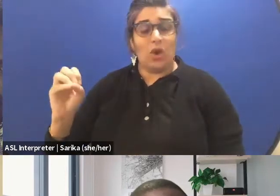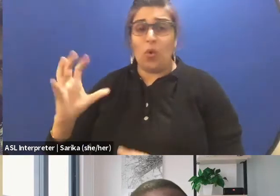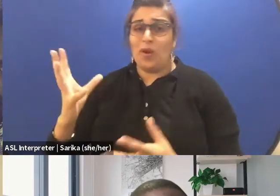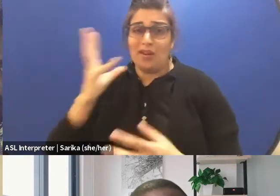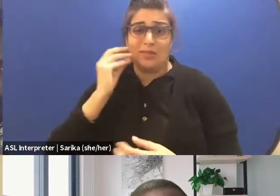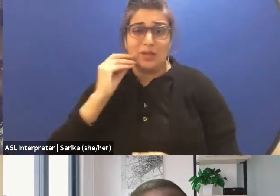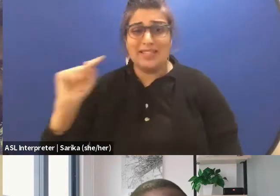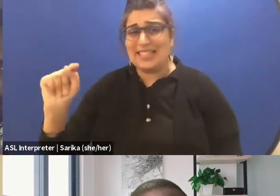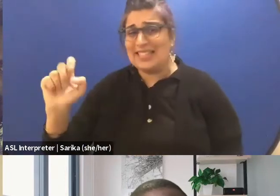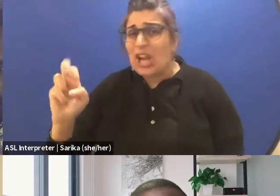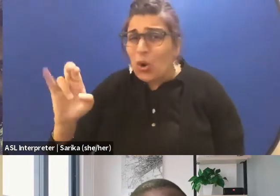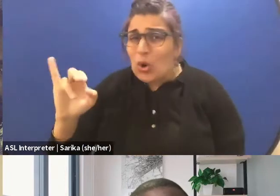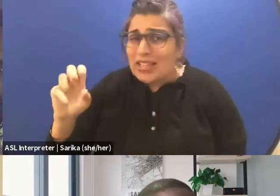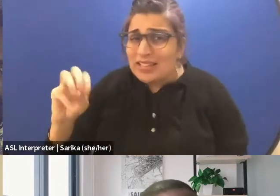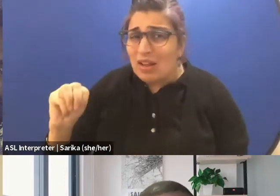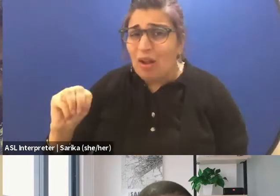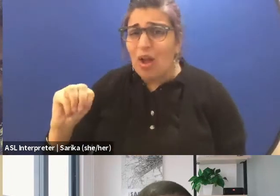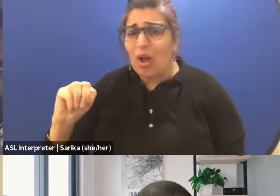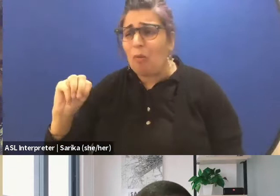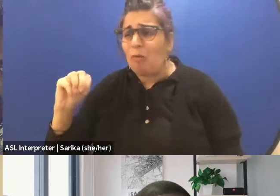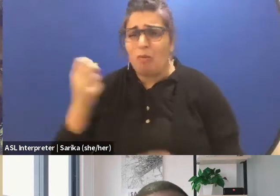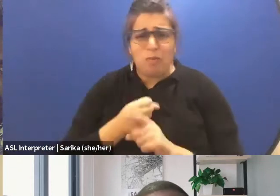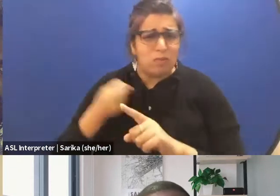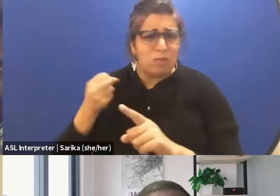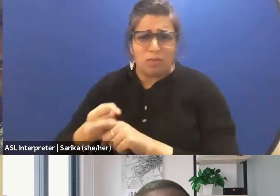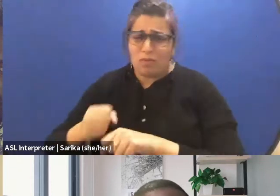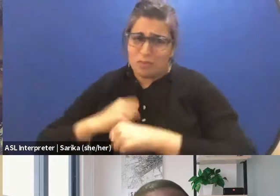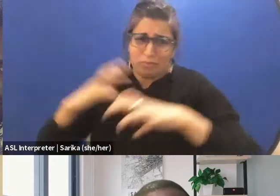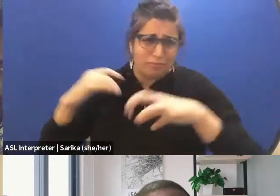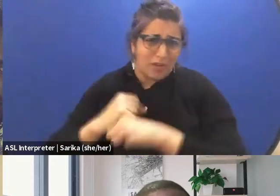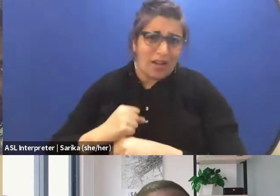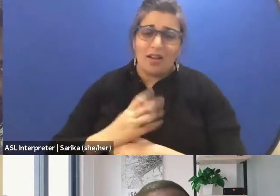And then, inside of all this disappointment,